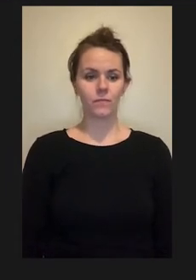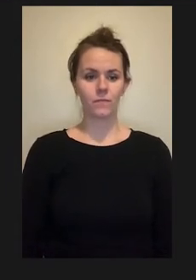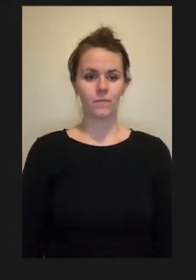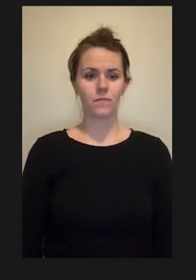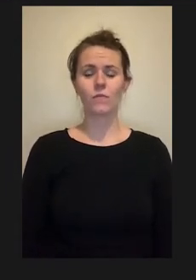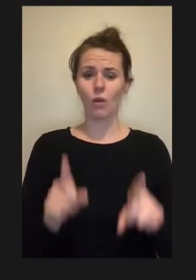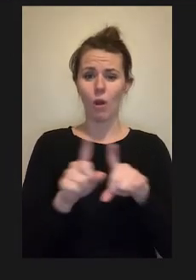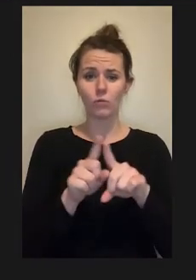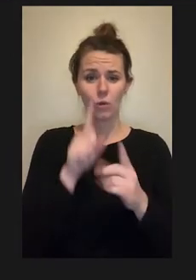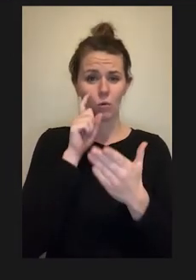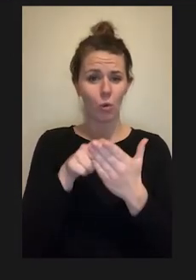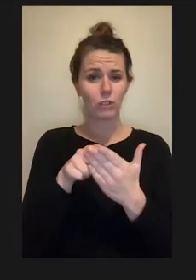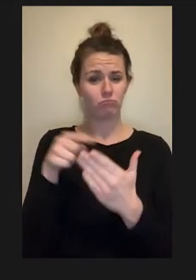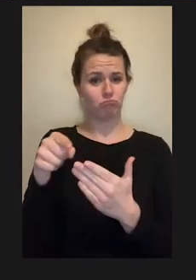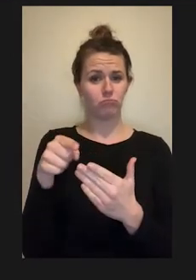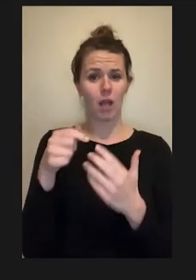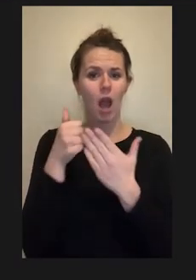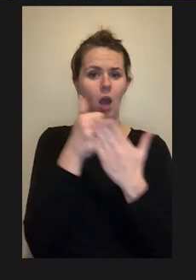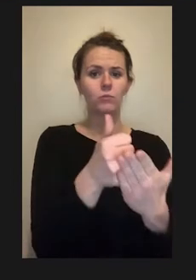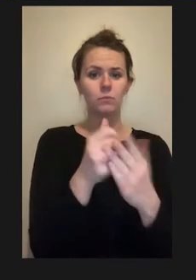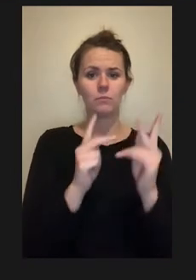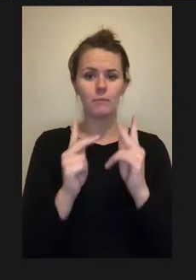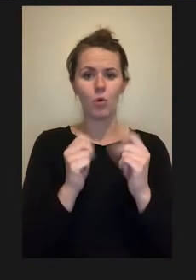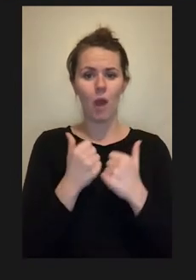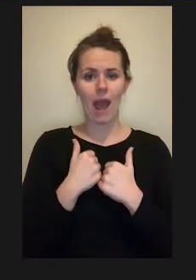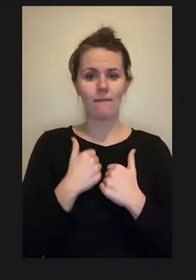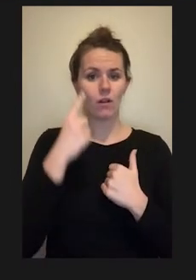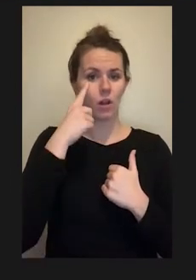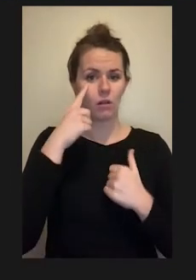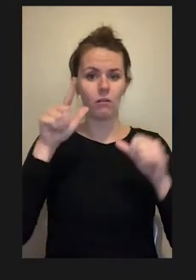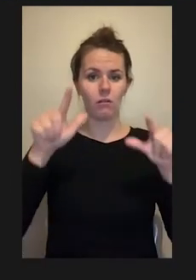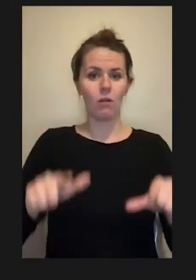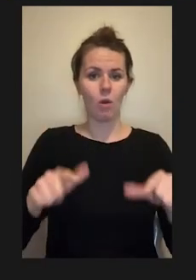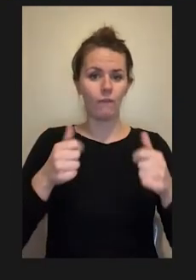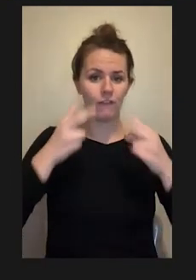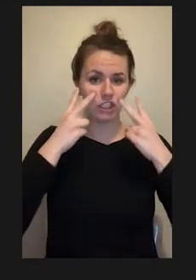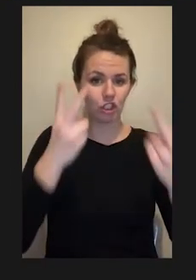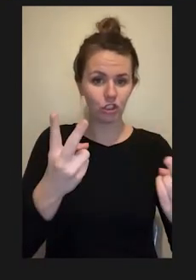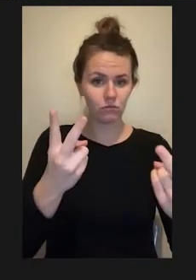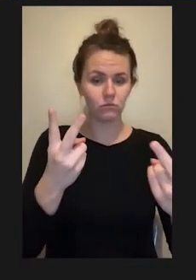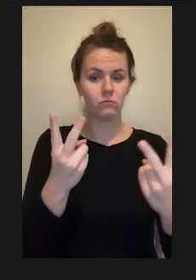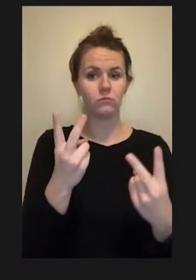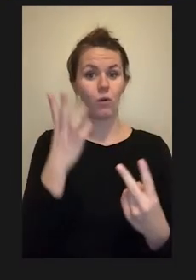bypassing the eyepieces and allowing them to use a large monitor to view microscope